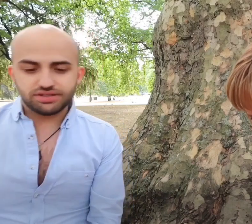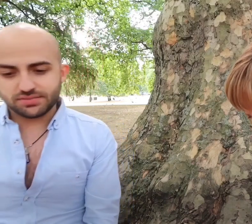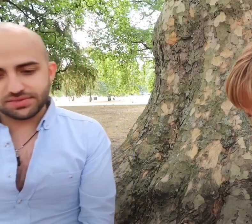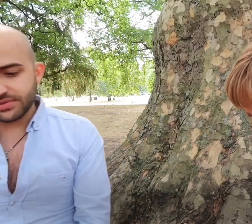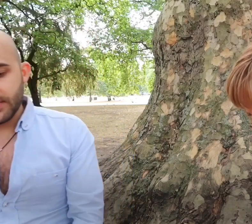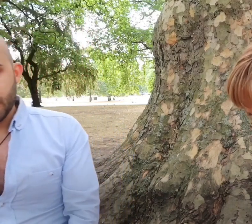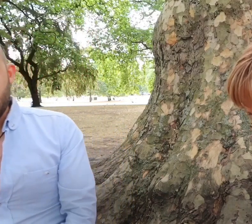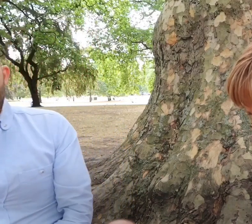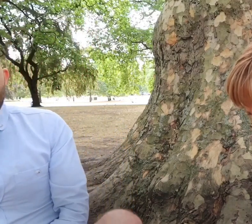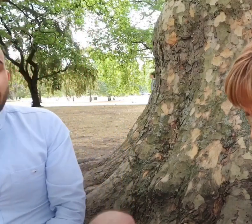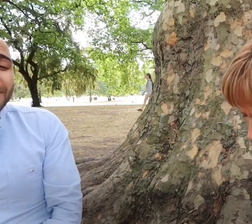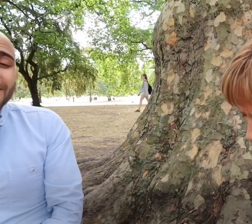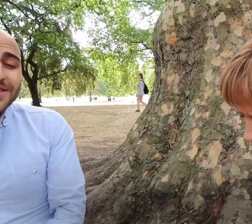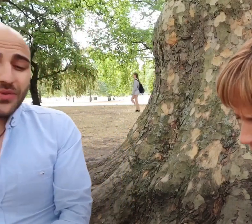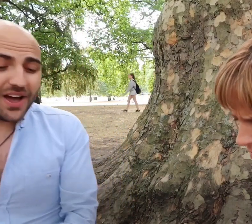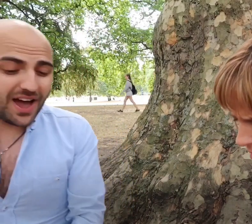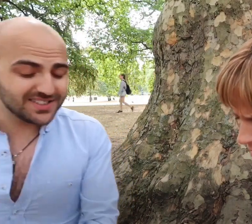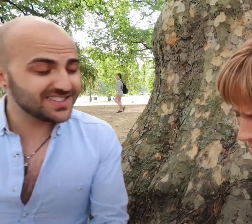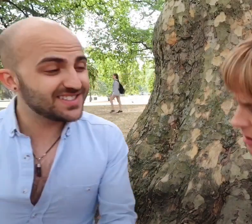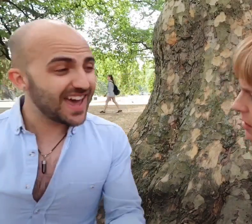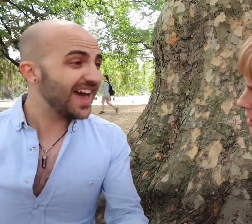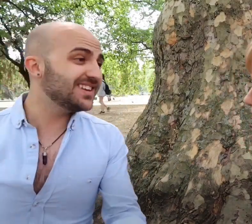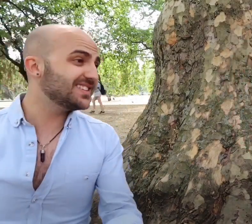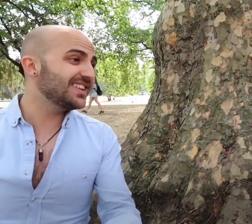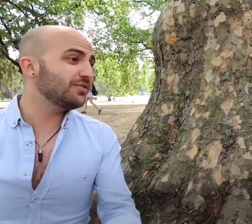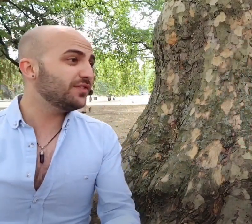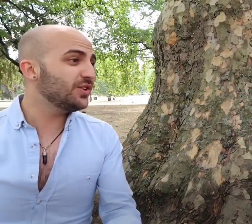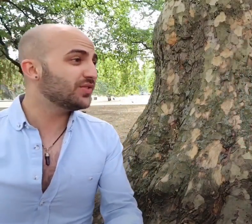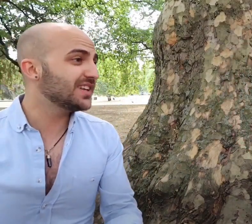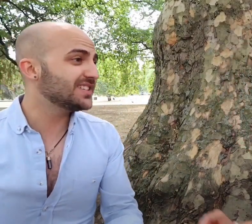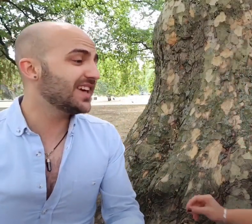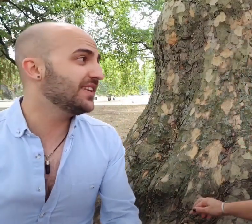because they don't understand and they refuse to understand